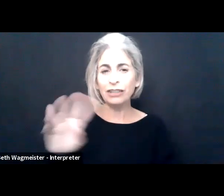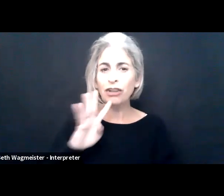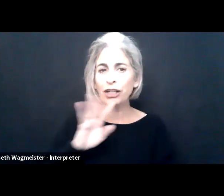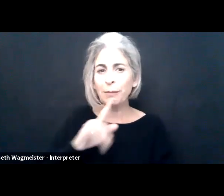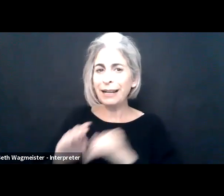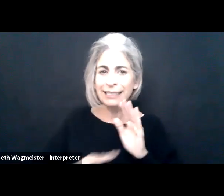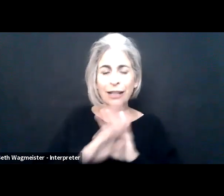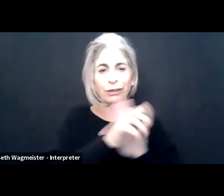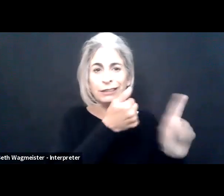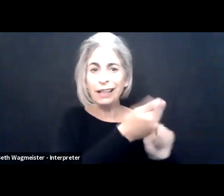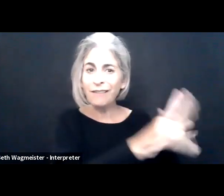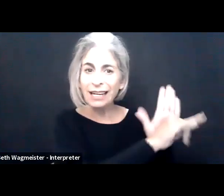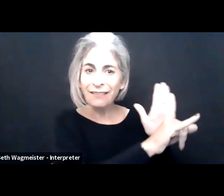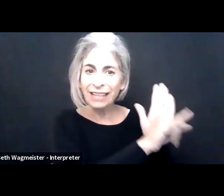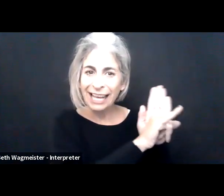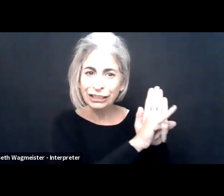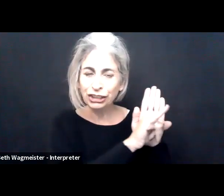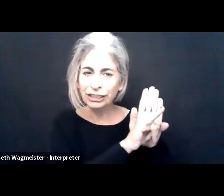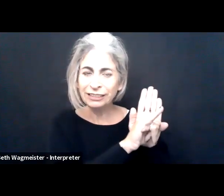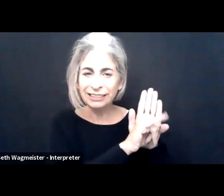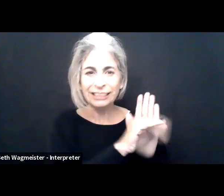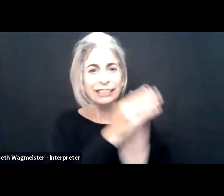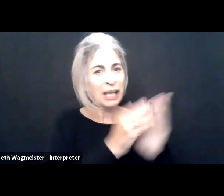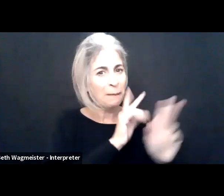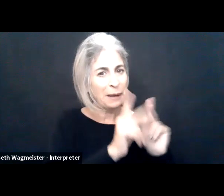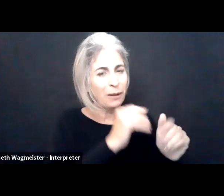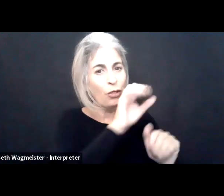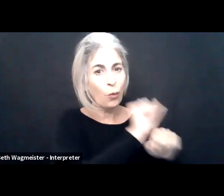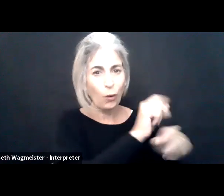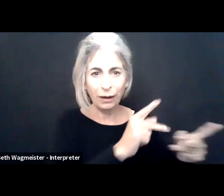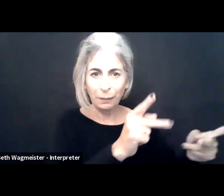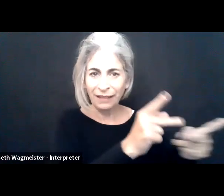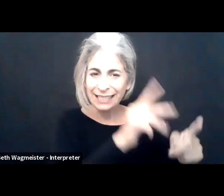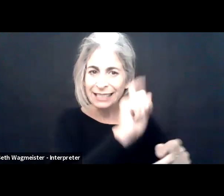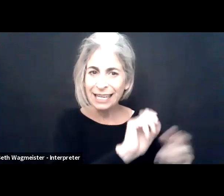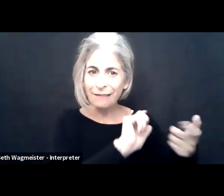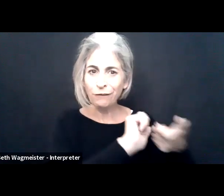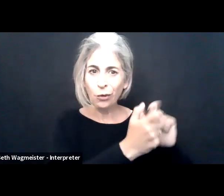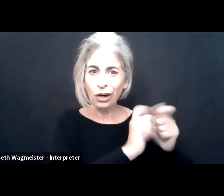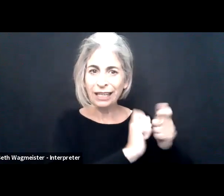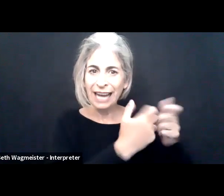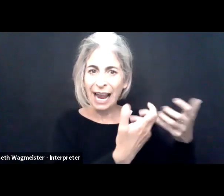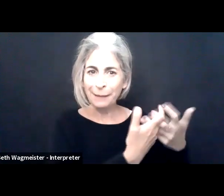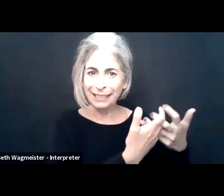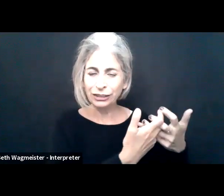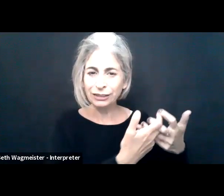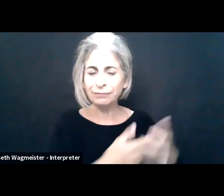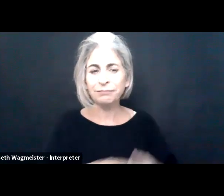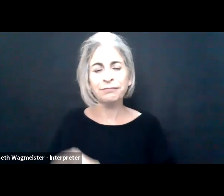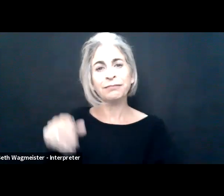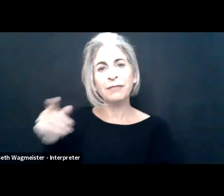accessibility. Neil talked about an accelerated self-identification as people with disabilities in the workplace and need